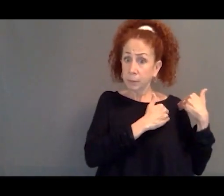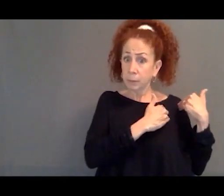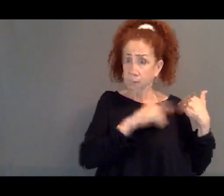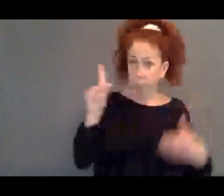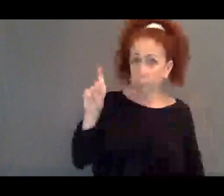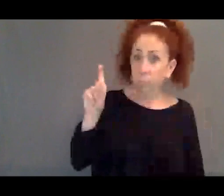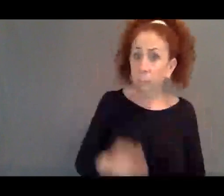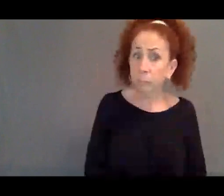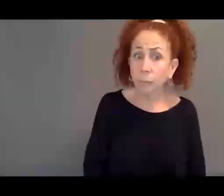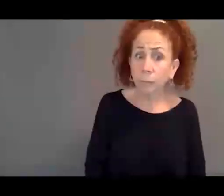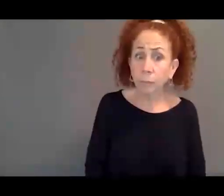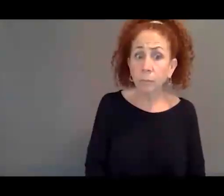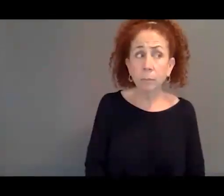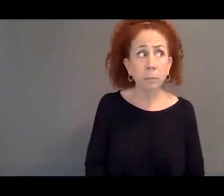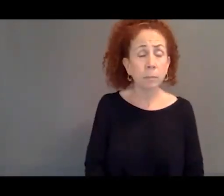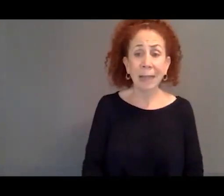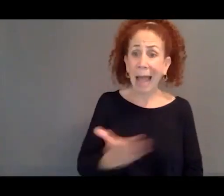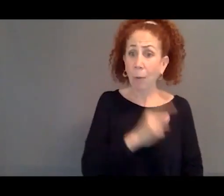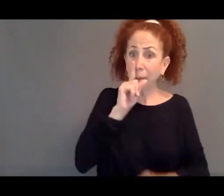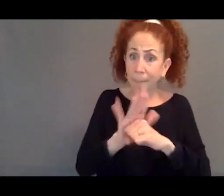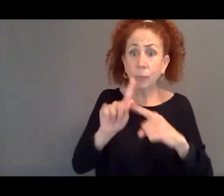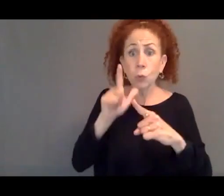for this commitment to people seeking asylum